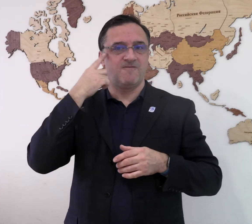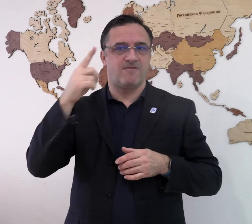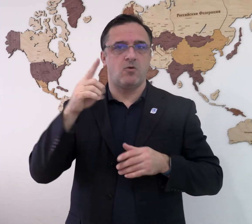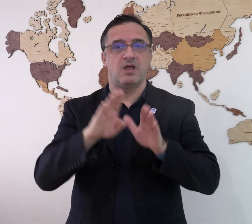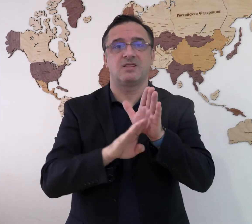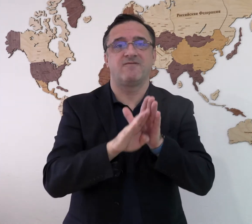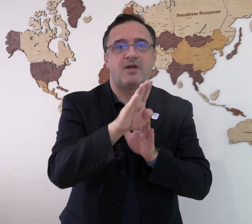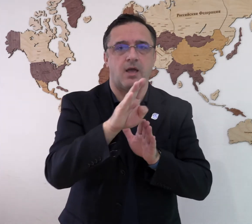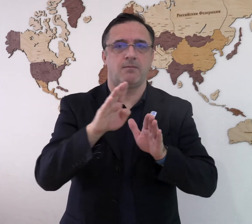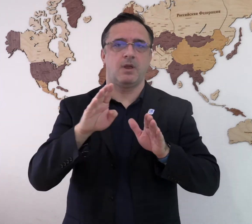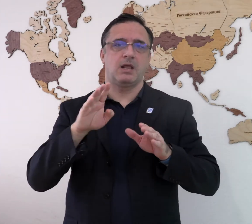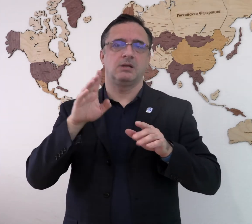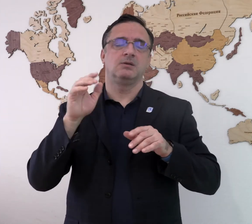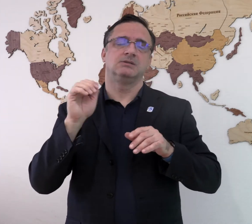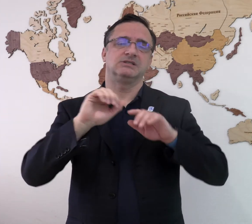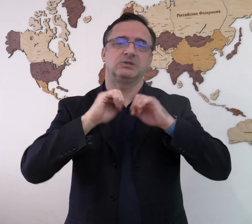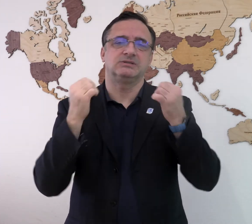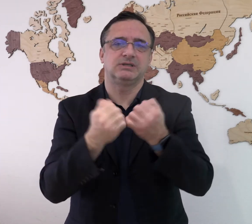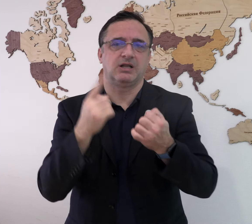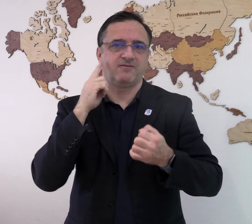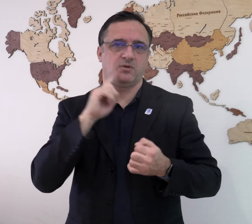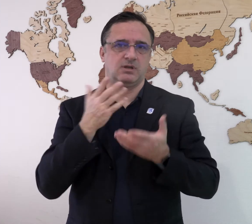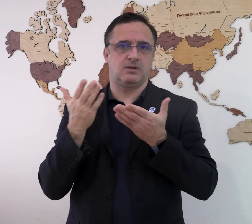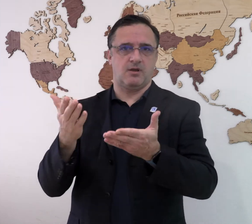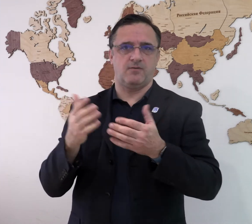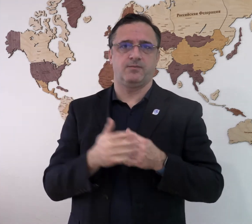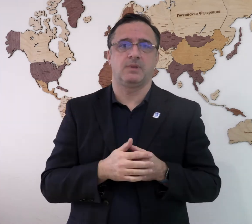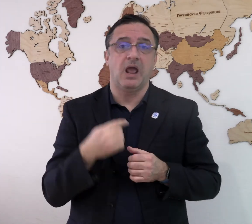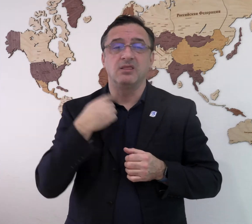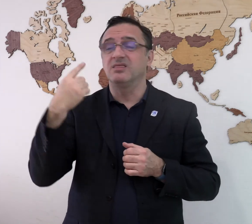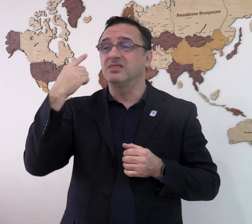for the further development of societies for the deaf.